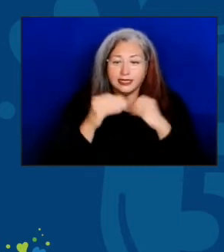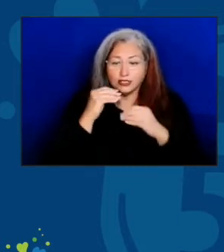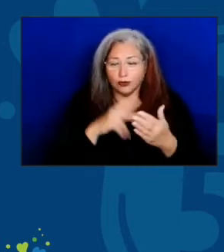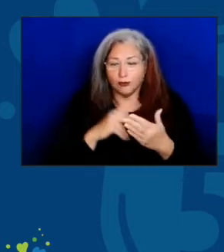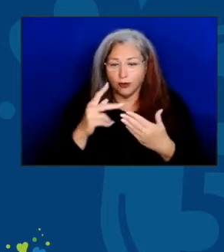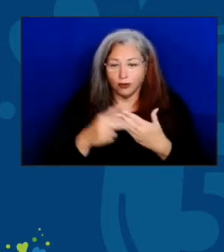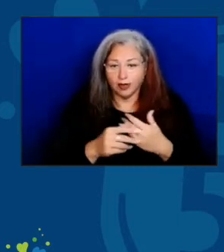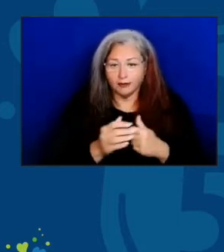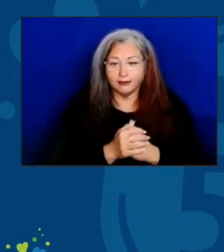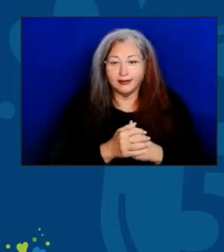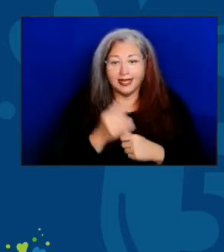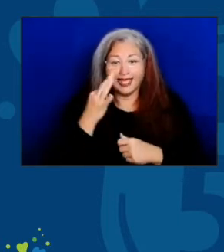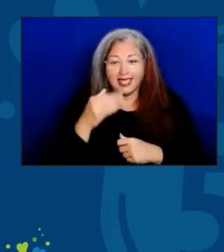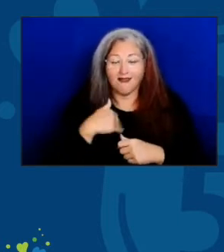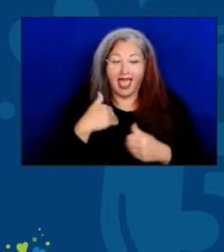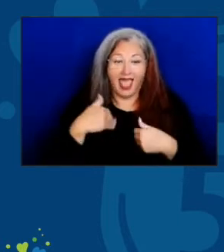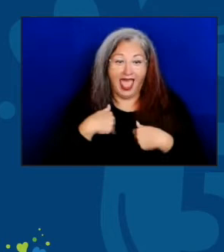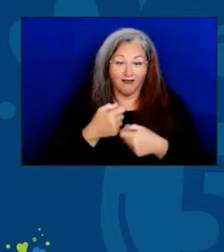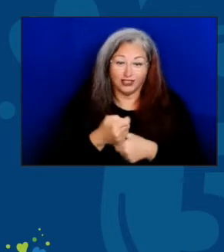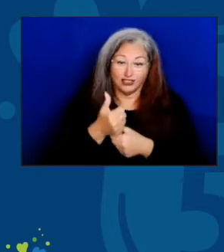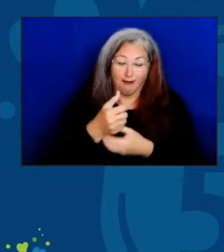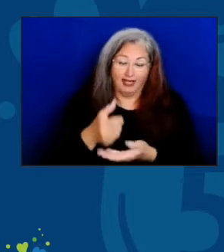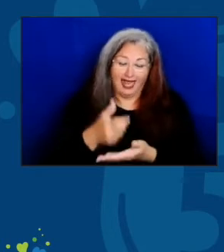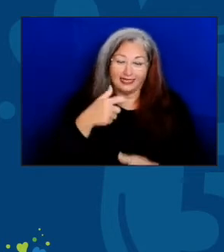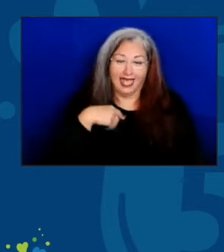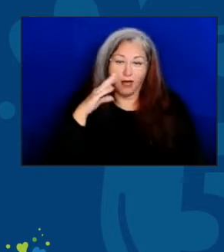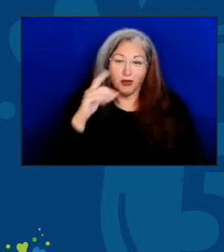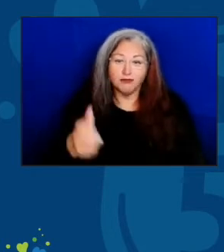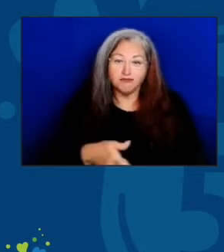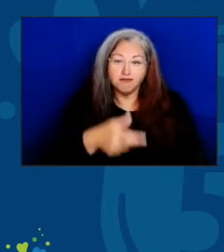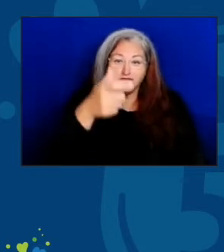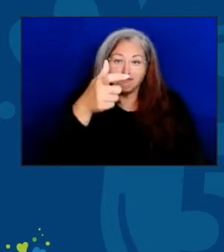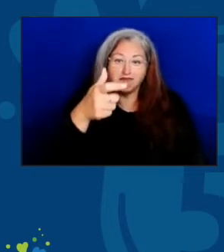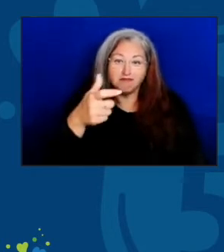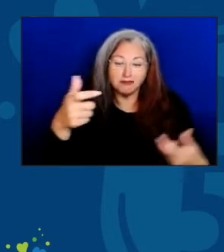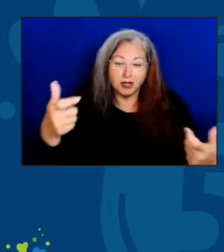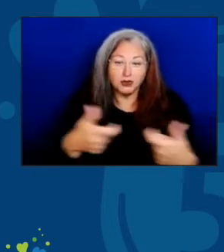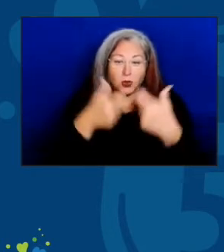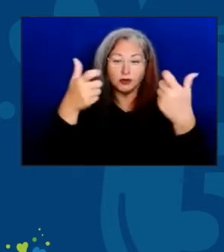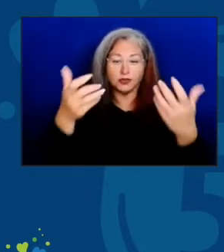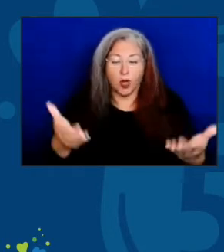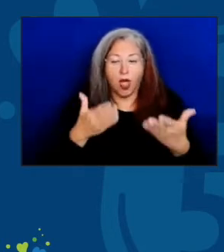If I had a glass of champagne, I'd hold it up and offer a toast for 50 more years.